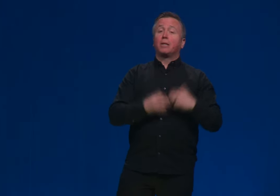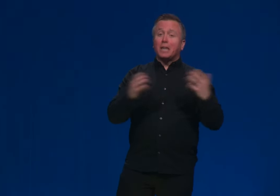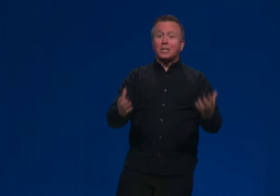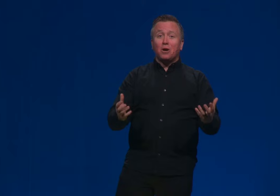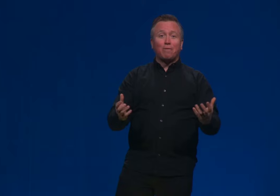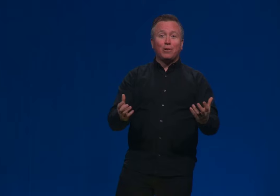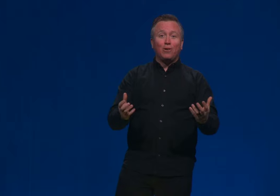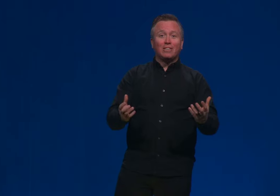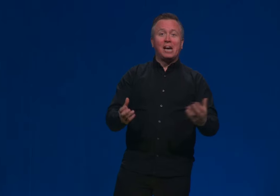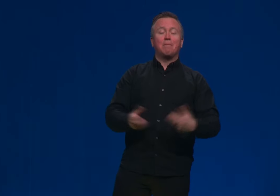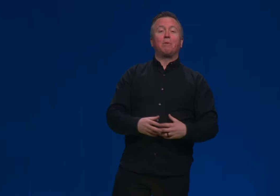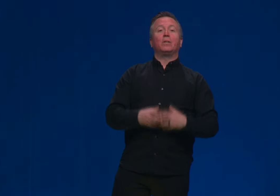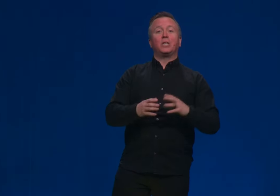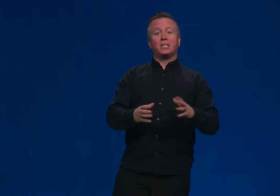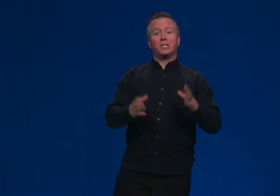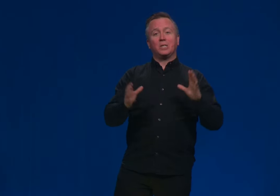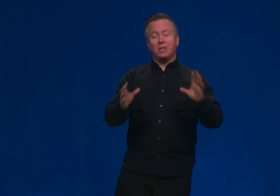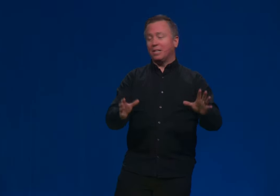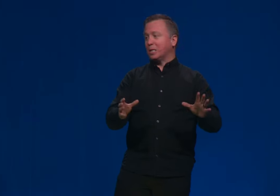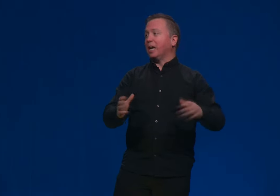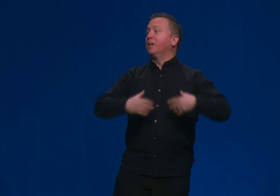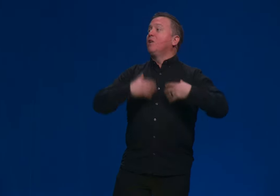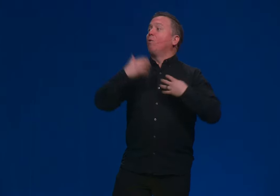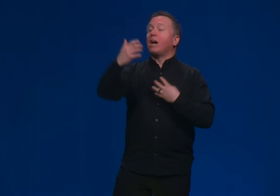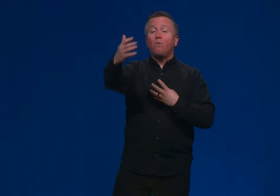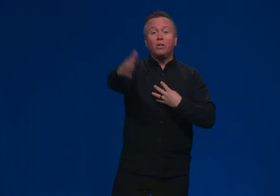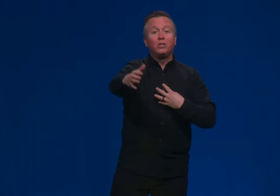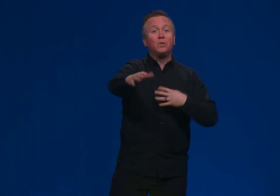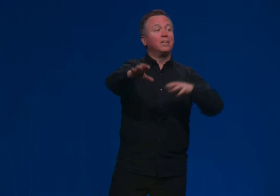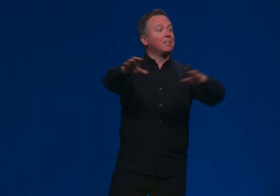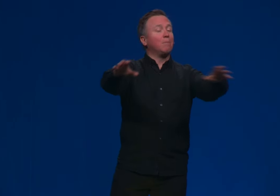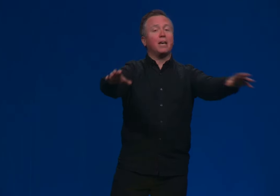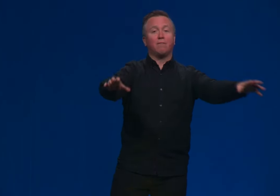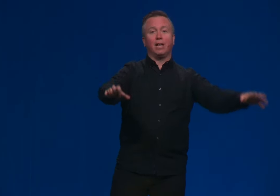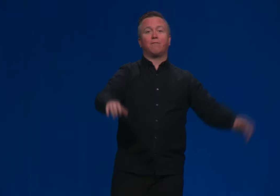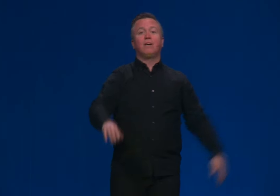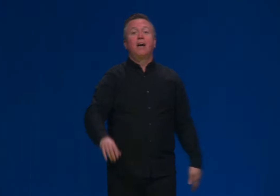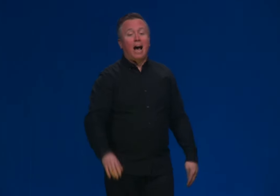because I could talk for a long time about what Genesis is not saying, what I want to do in the time we have left.